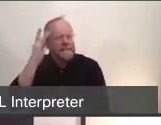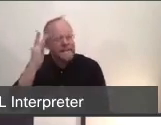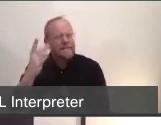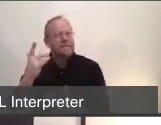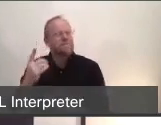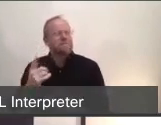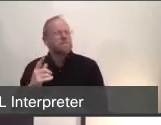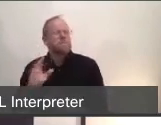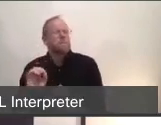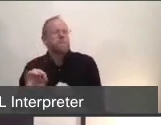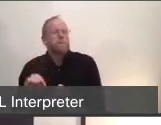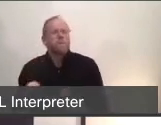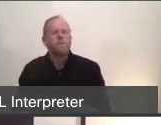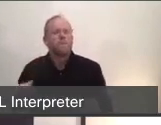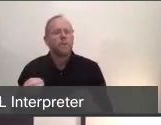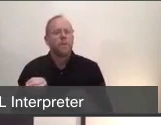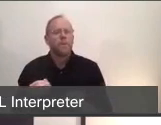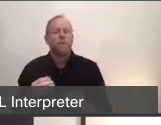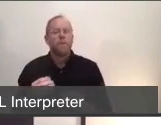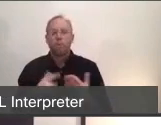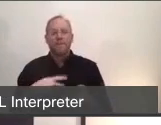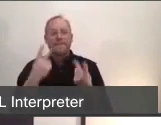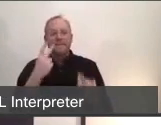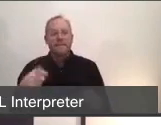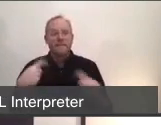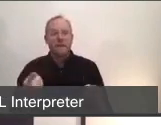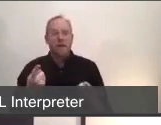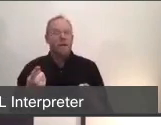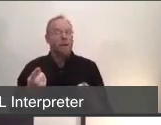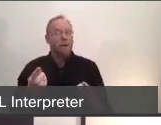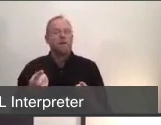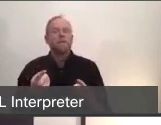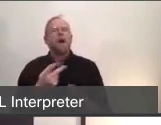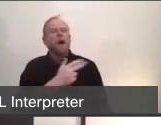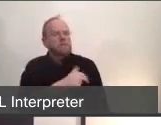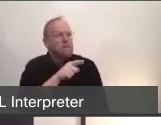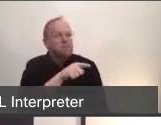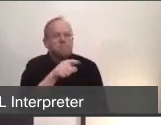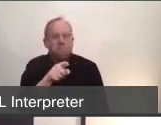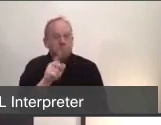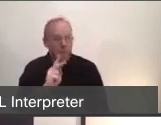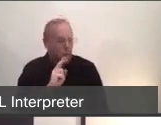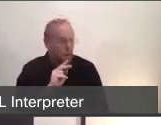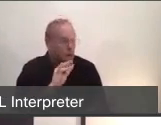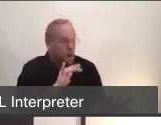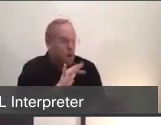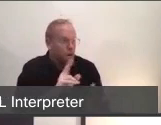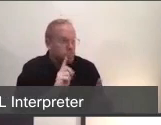So what we're seeing as a general trend is that the hospitalizations have leveled off in terms of the rate of rise,